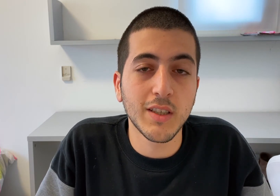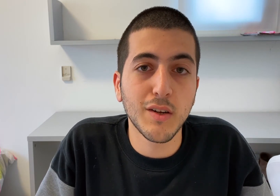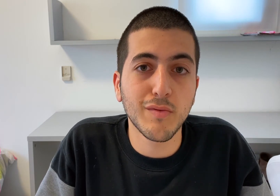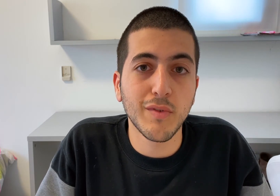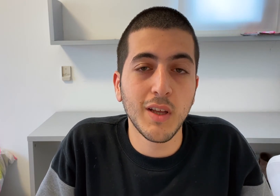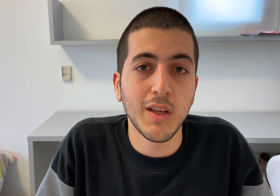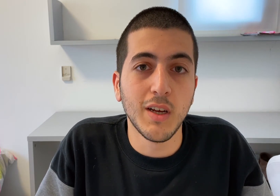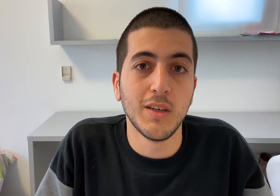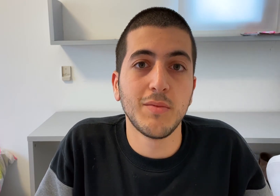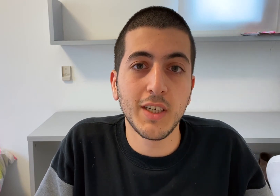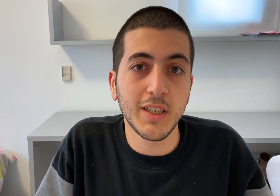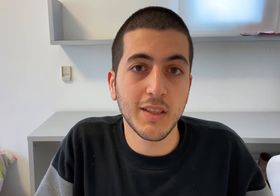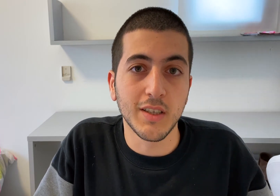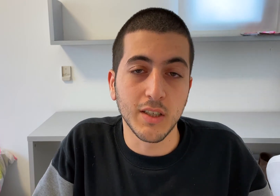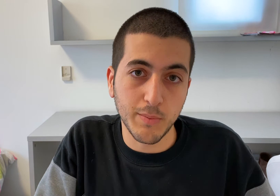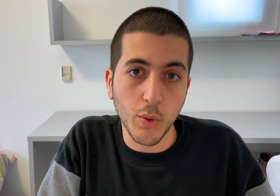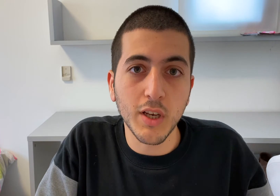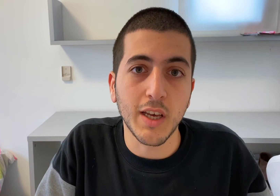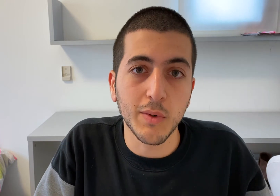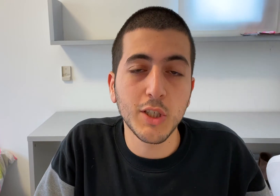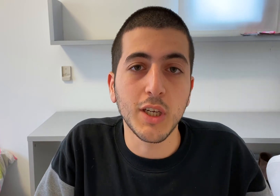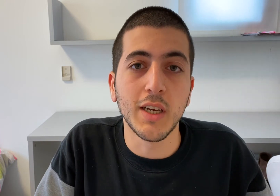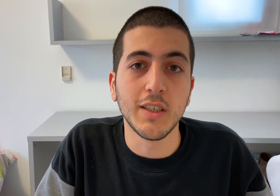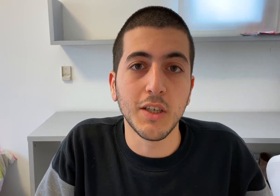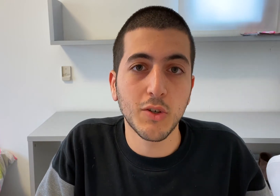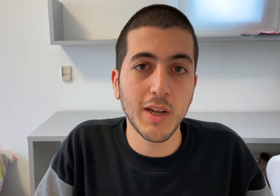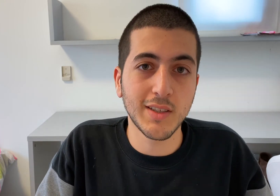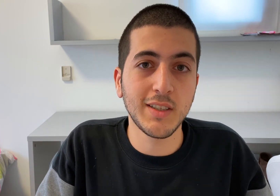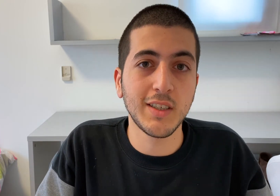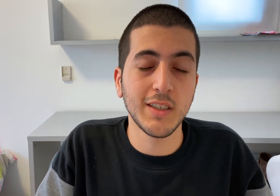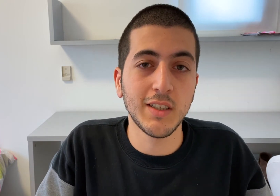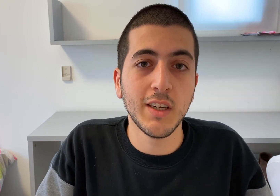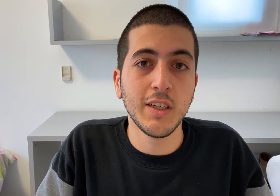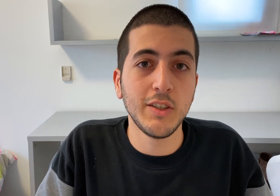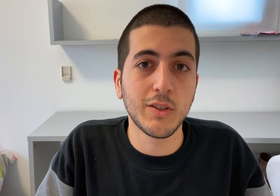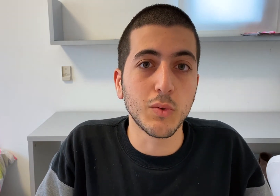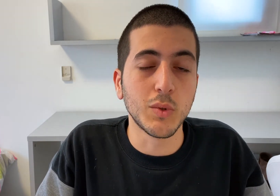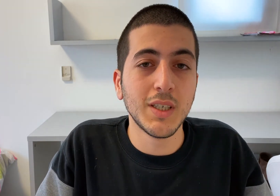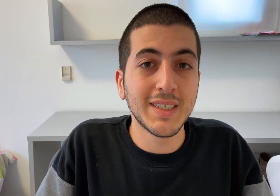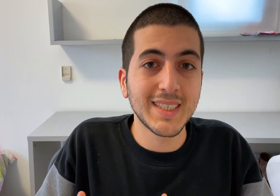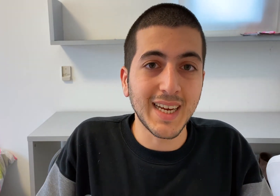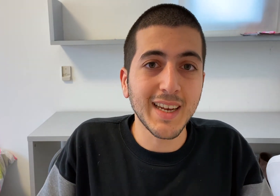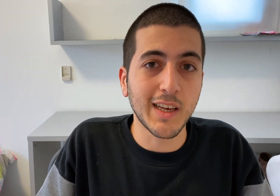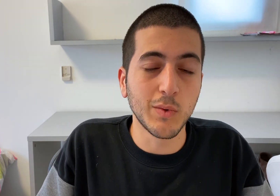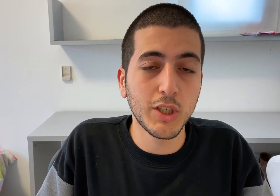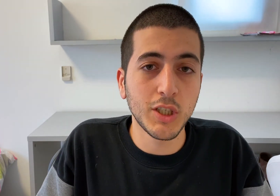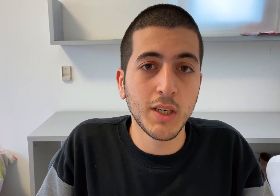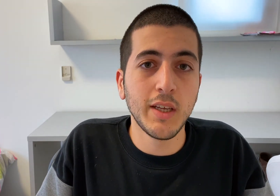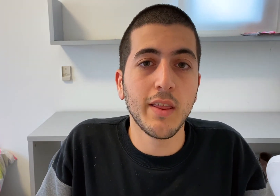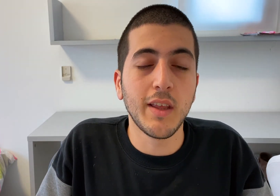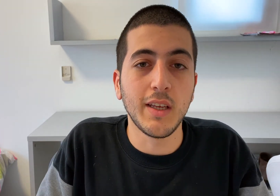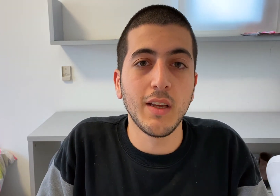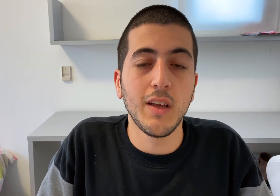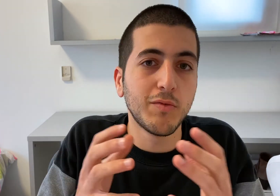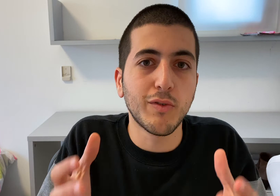instead of taking the spoken-language and translating it into sign-language, they - for